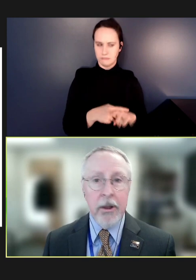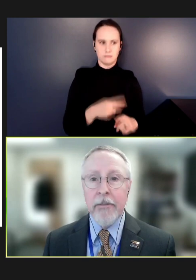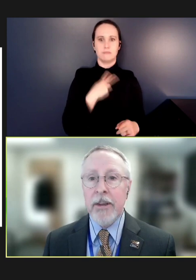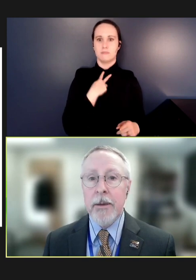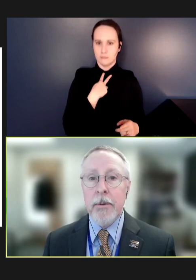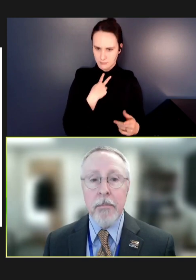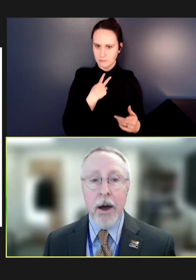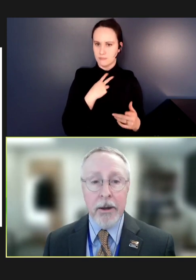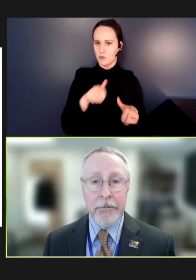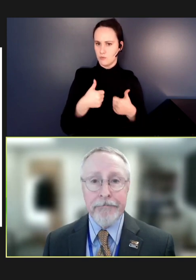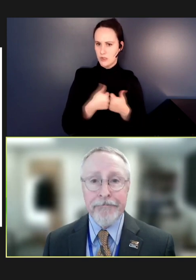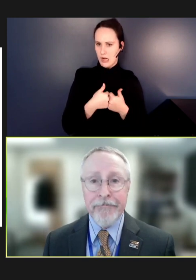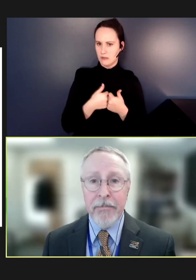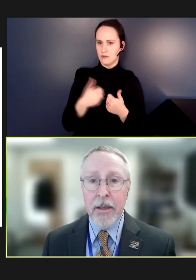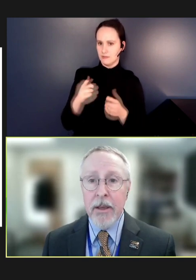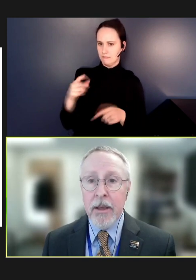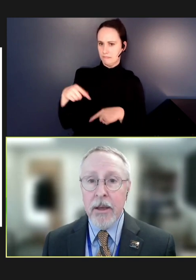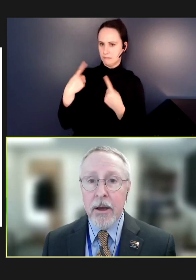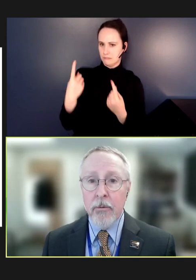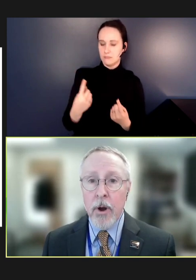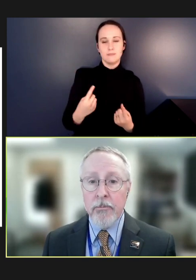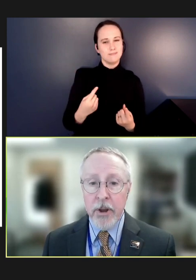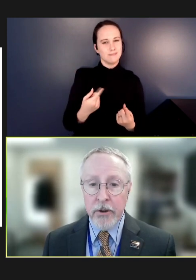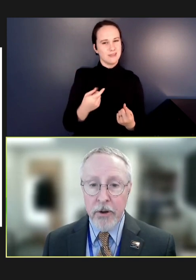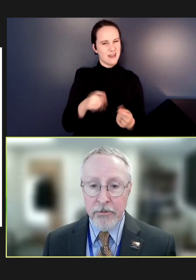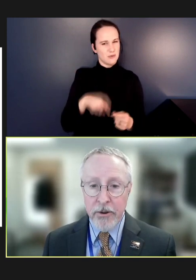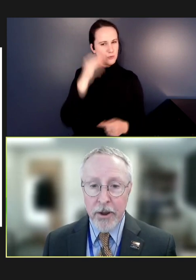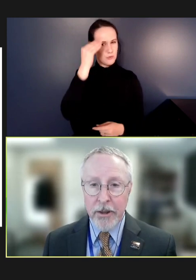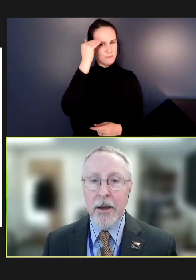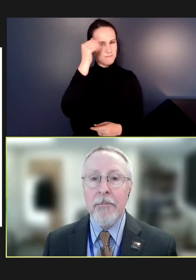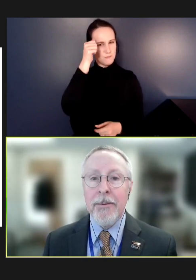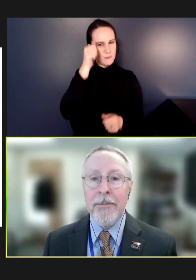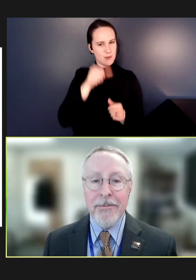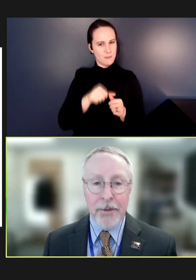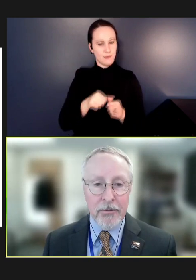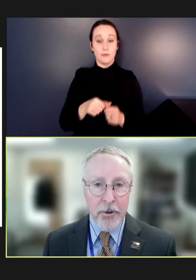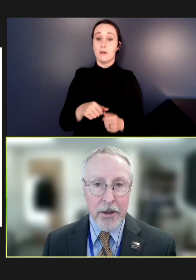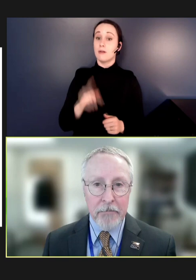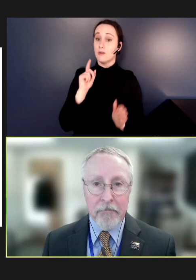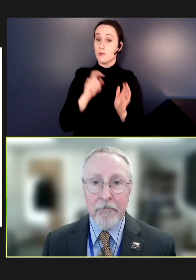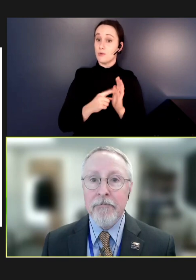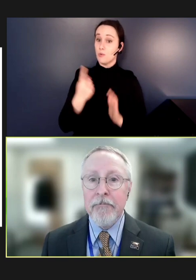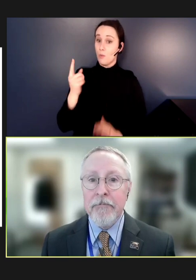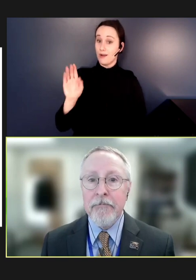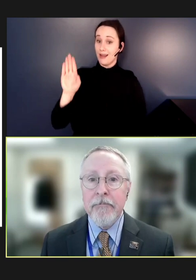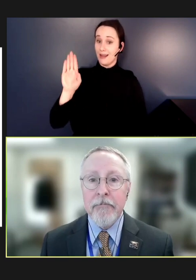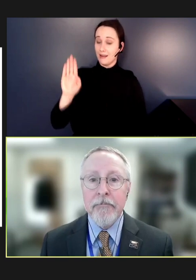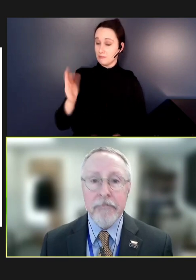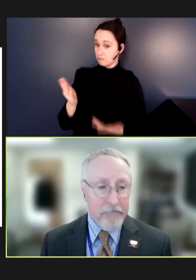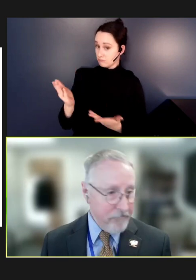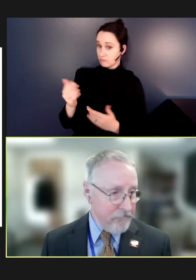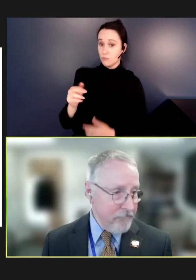have to keep in mind. Rob Schechter, I see your hand up. Please, go ahead.